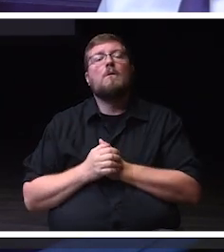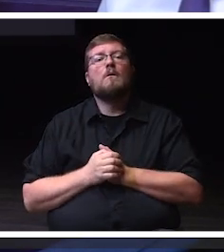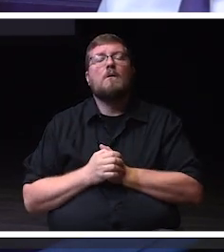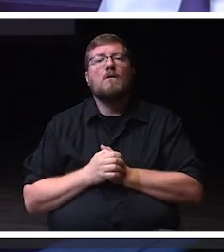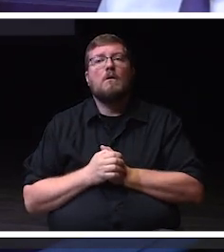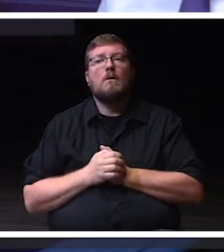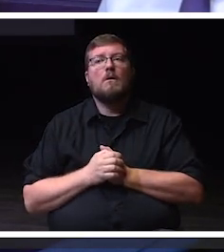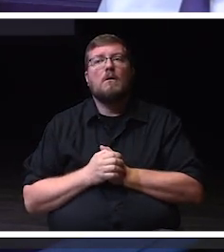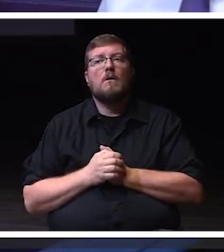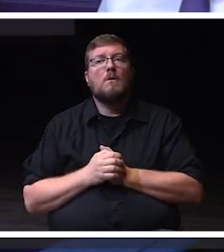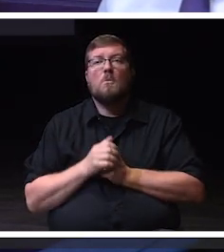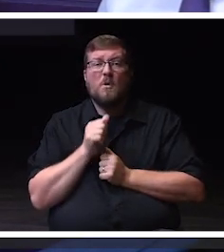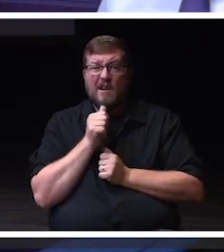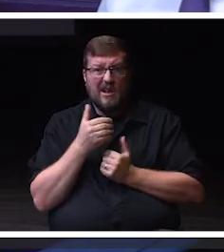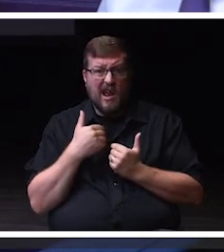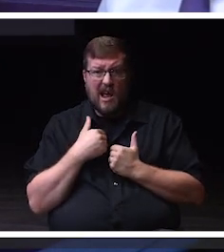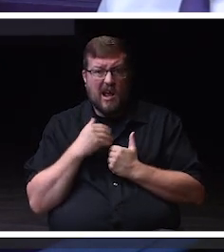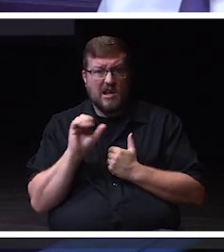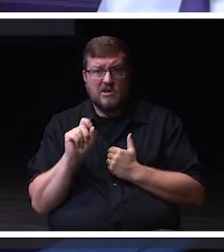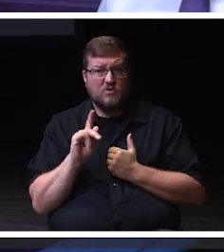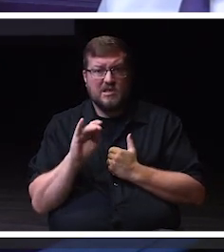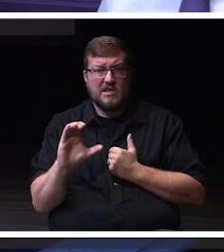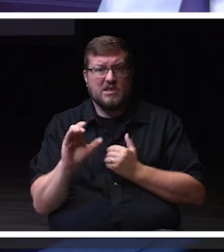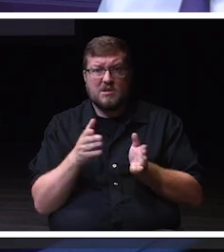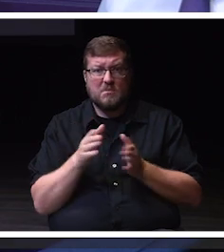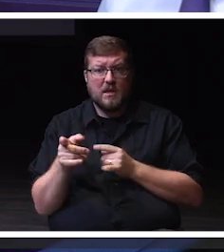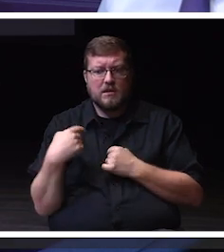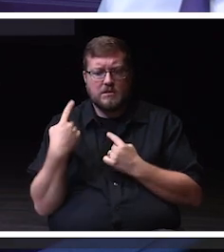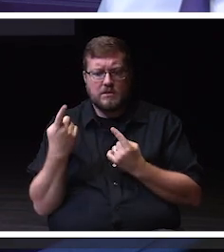a strategic plan in - since 2009.